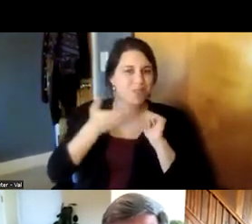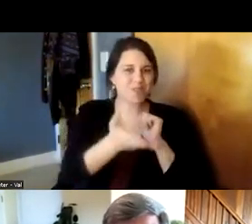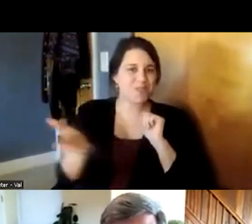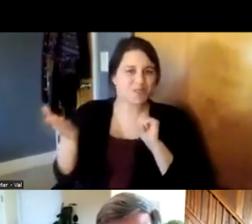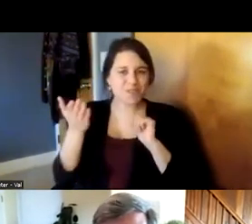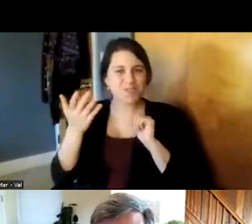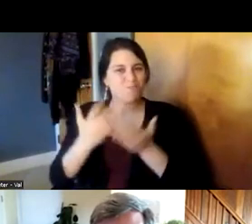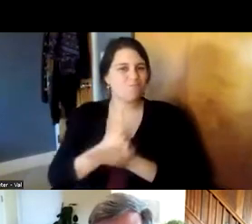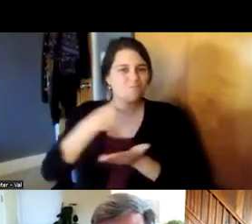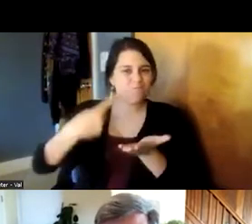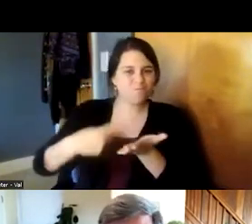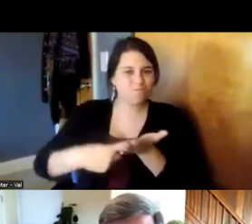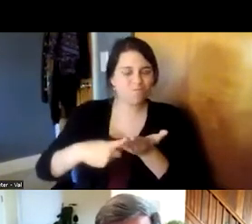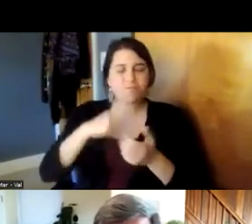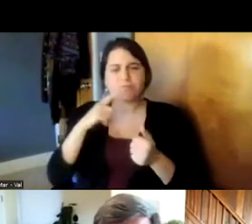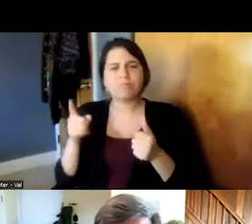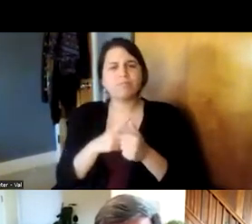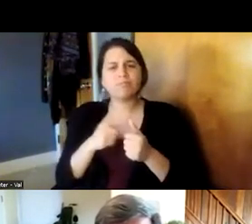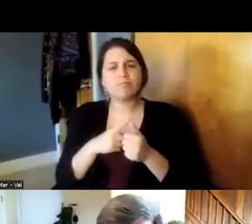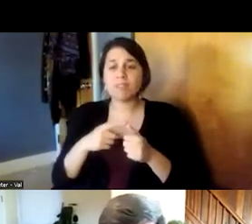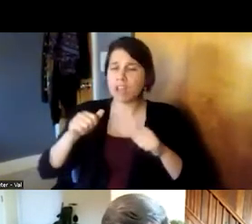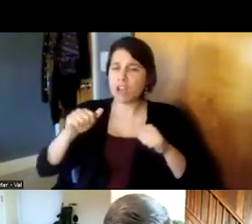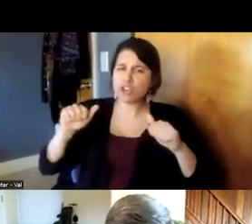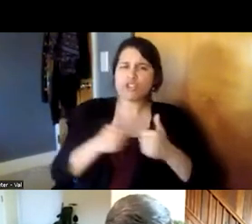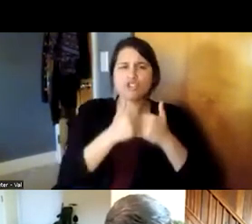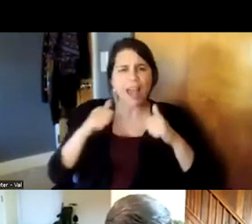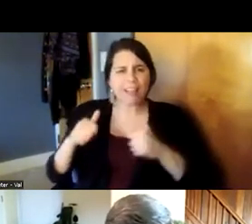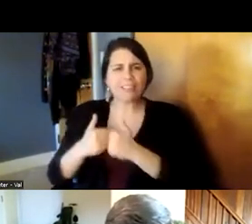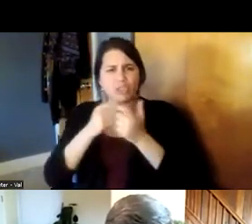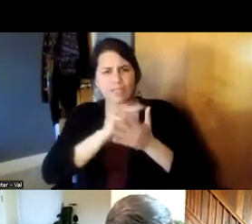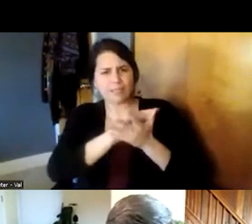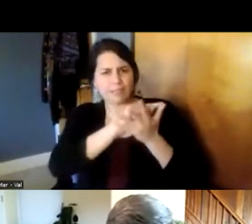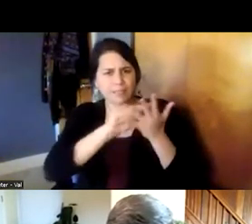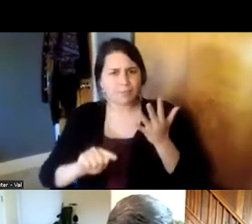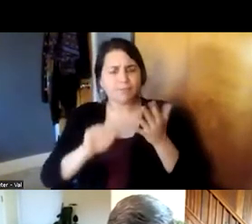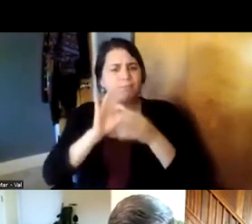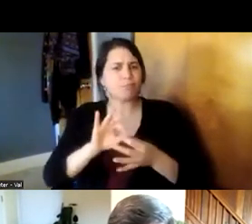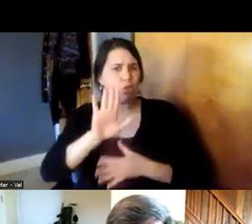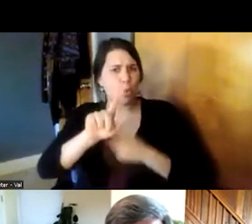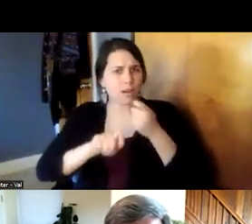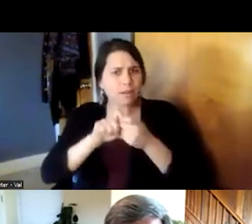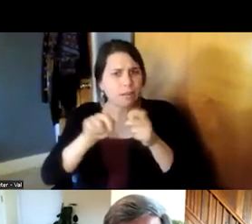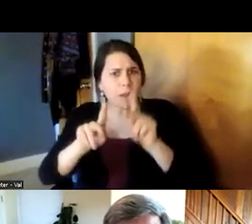discuss and the first one is what challenges make the populations that you serve unique how are they